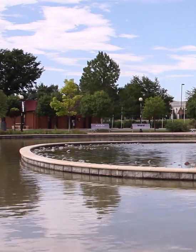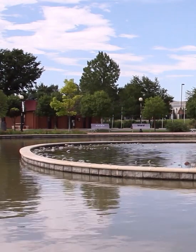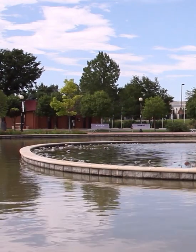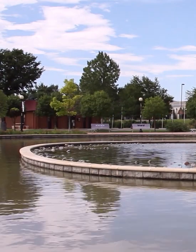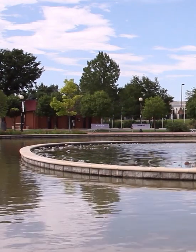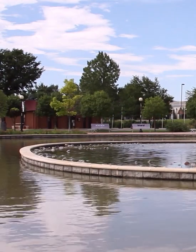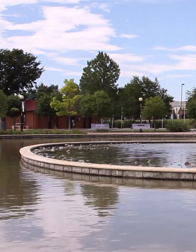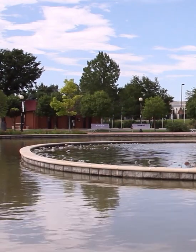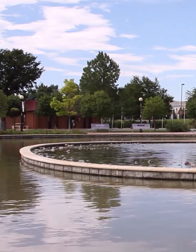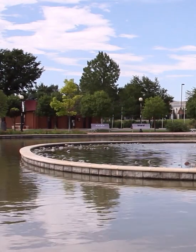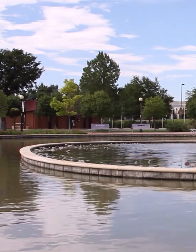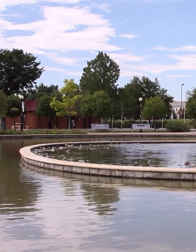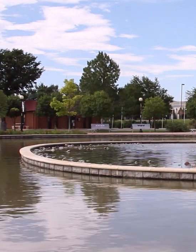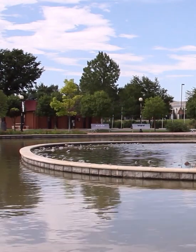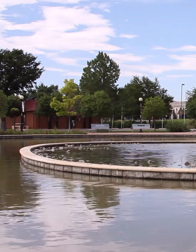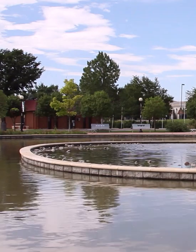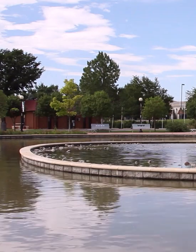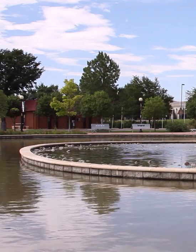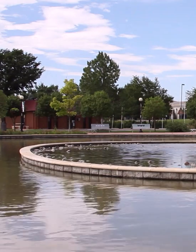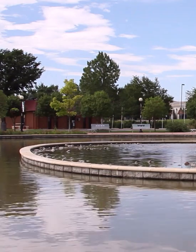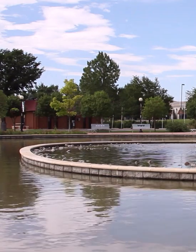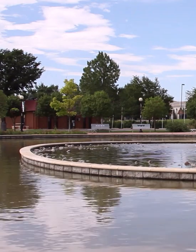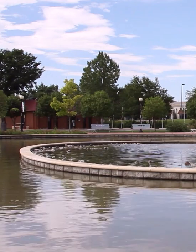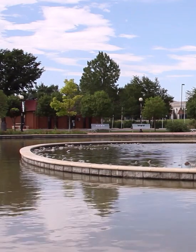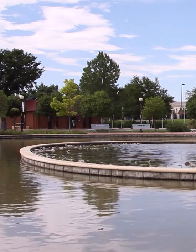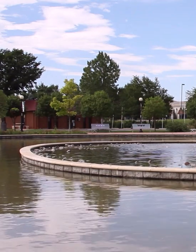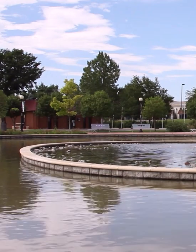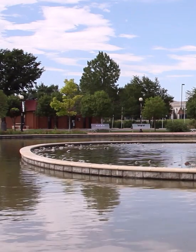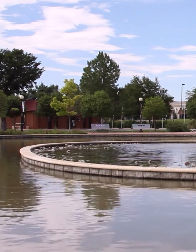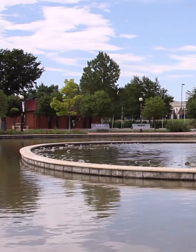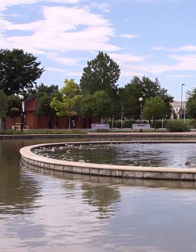CCDC still has much planned and we hope to continue to serve Colorado.